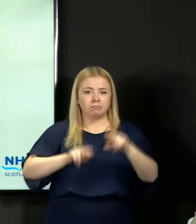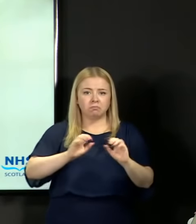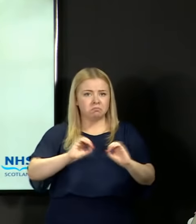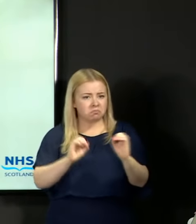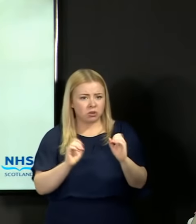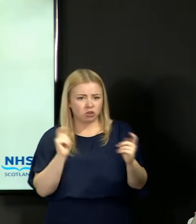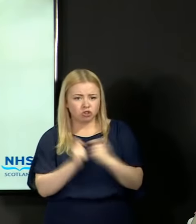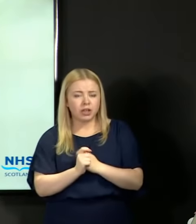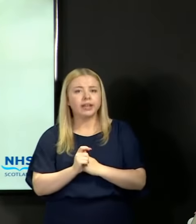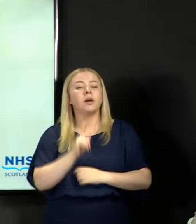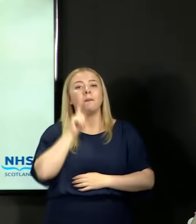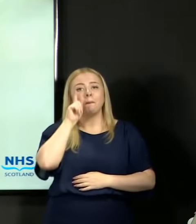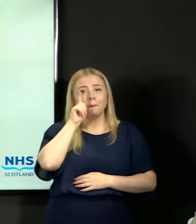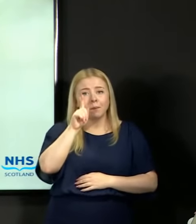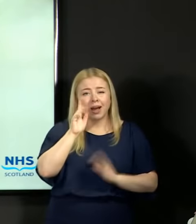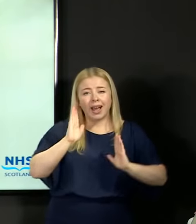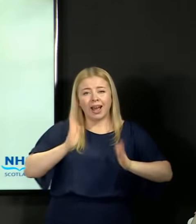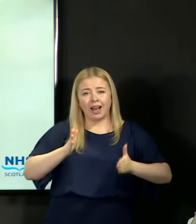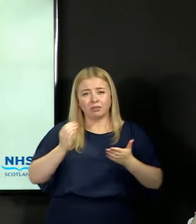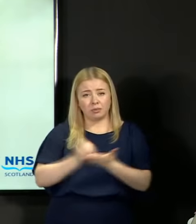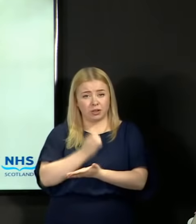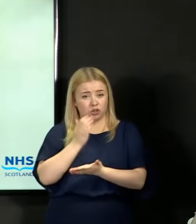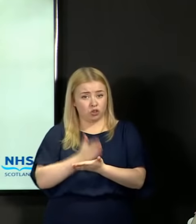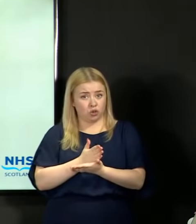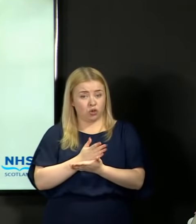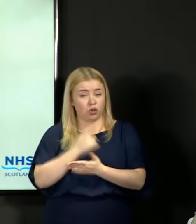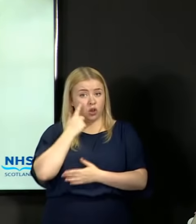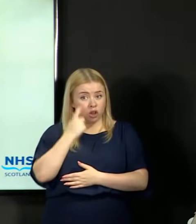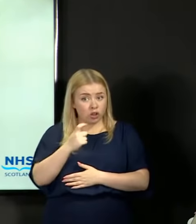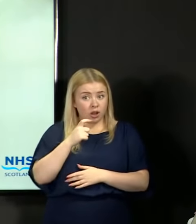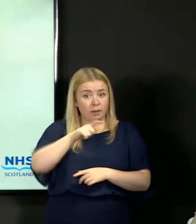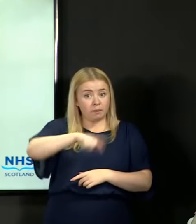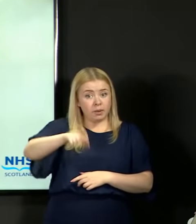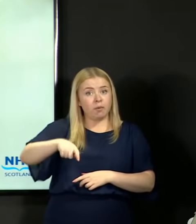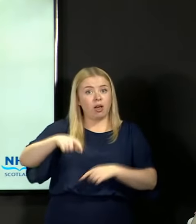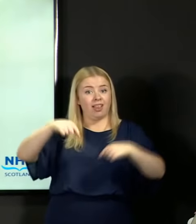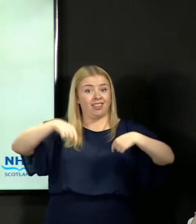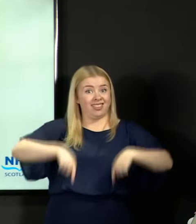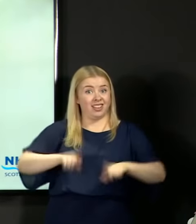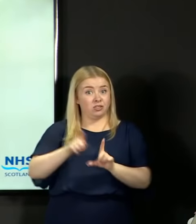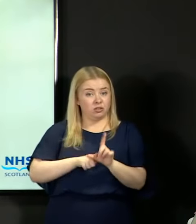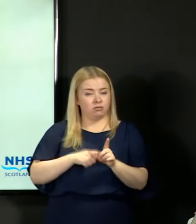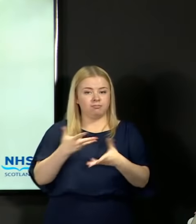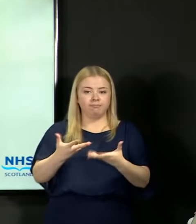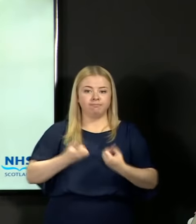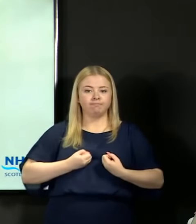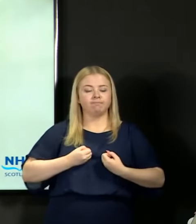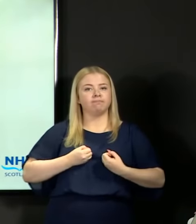But what we had to make sure is that young people in 2020 in receiving their qualifications